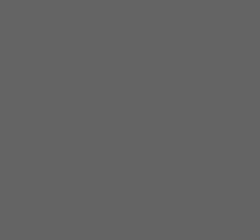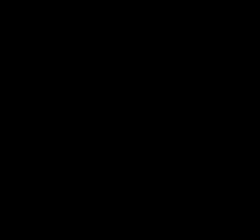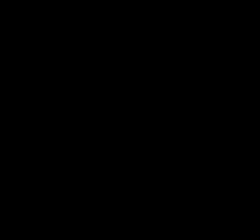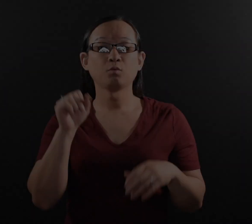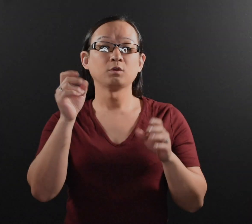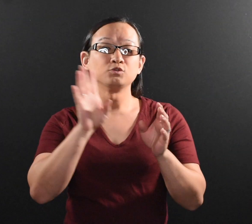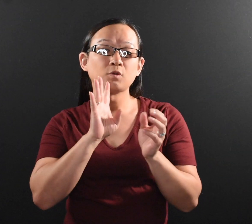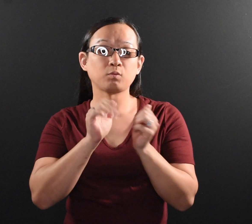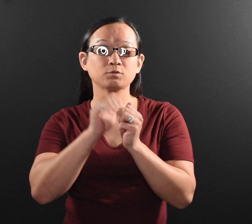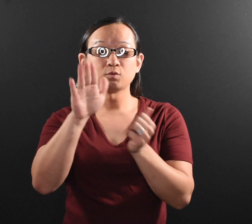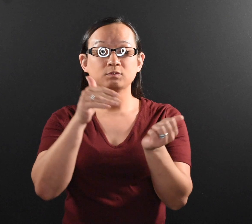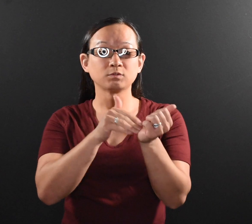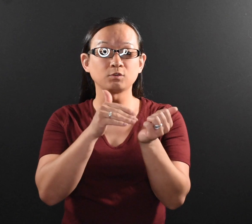or talk with your health care provider